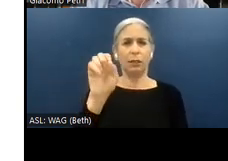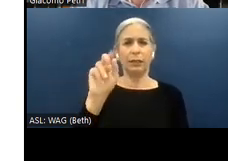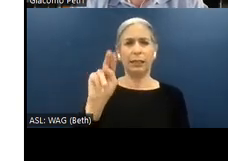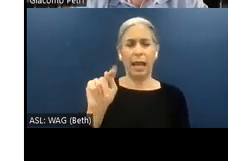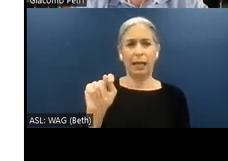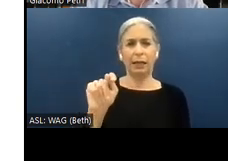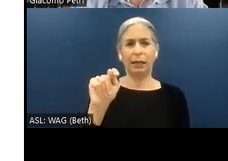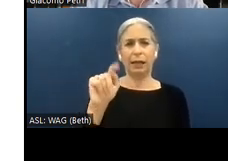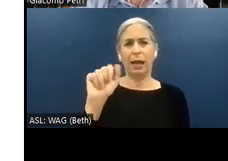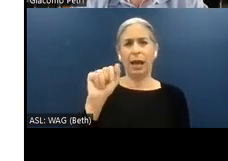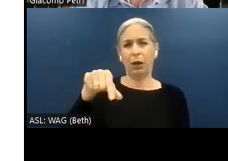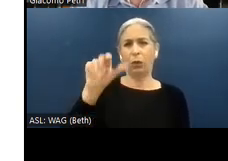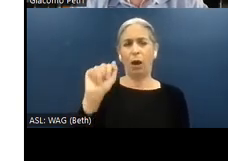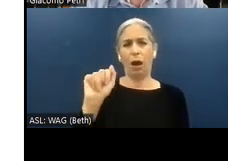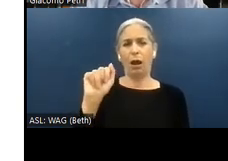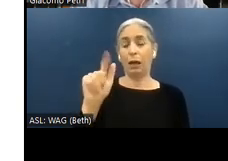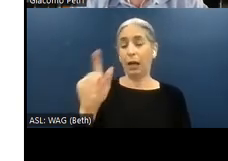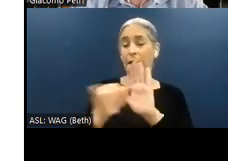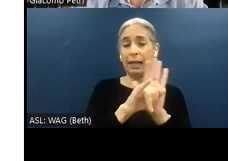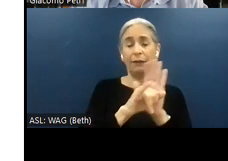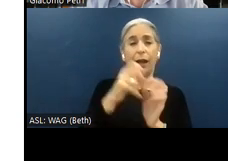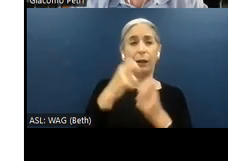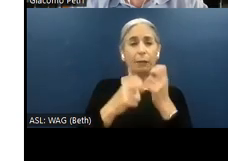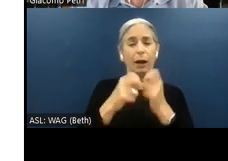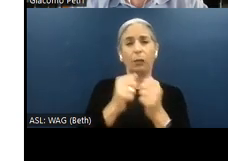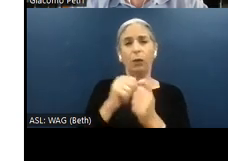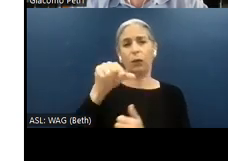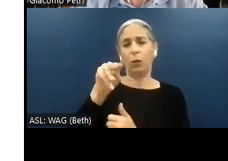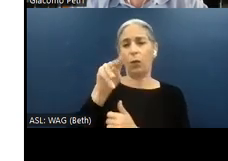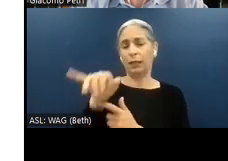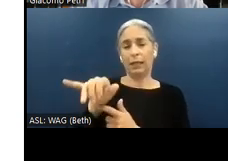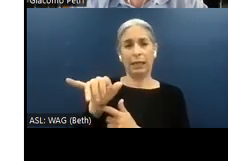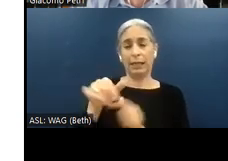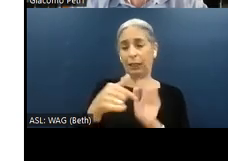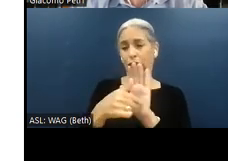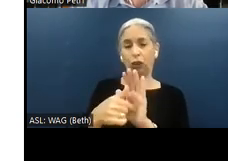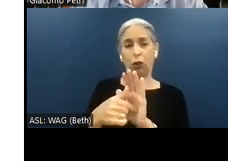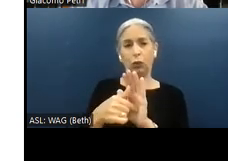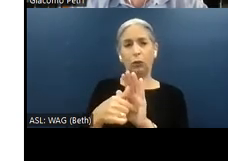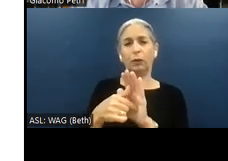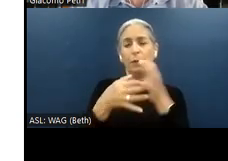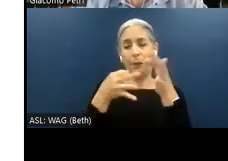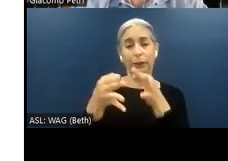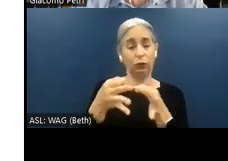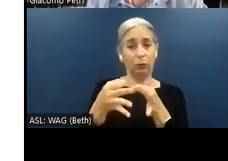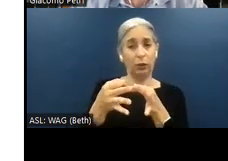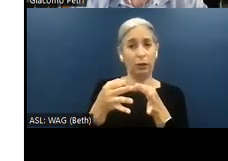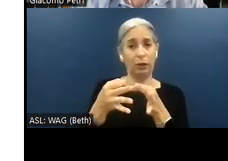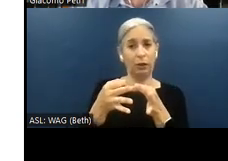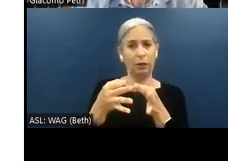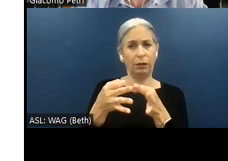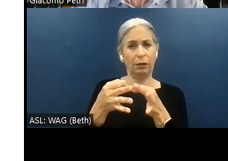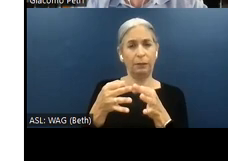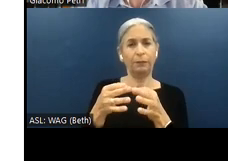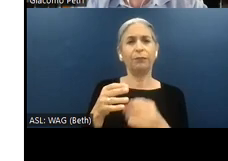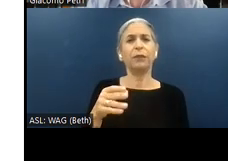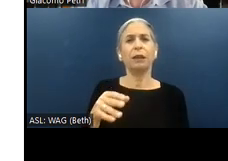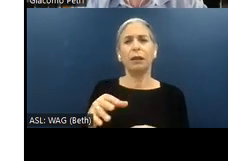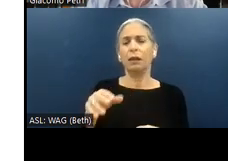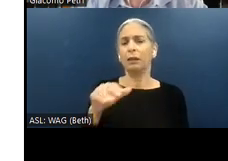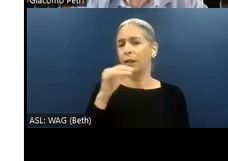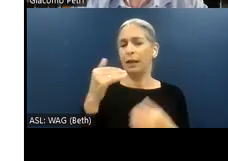AQA identified an issue indicated by the description, which is form control doesn't have an accessible